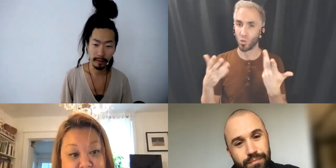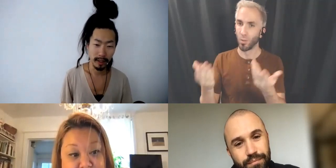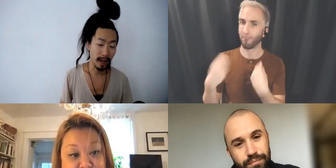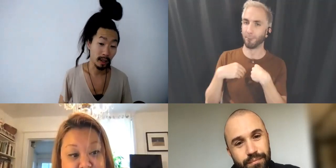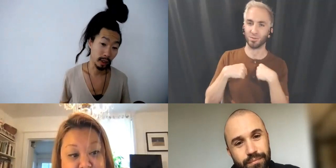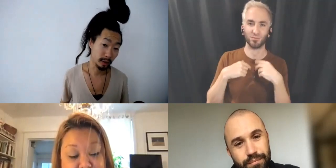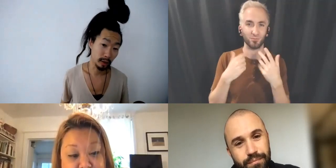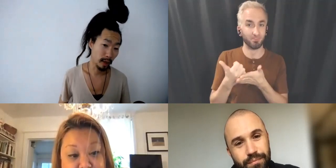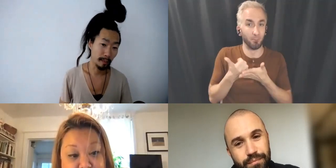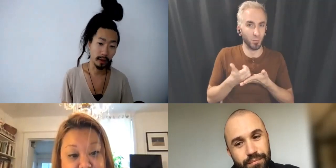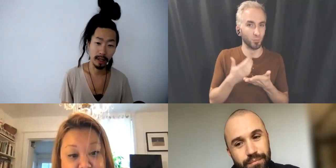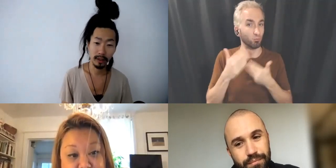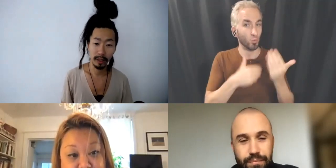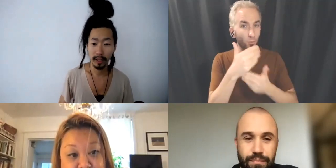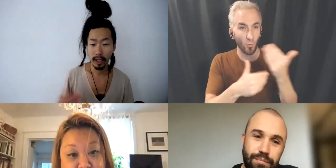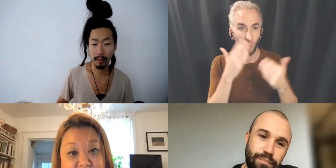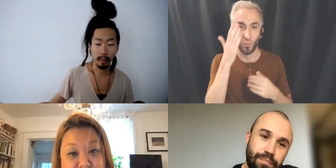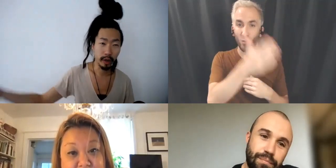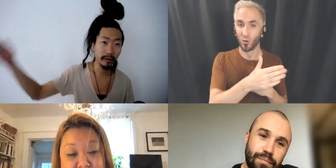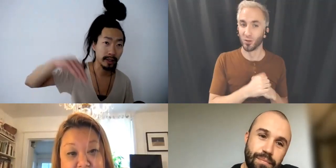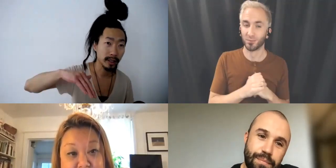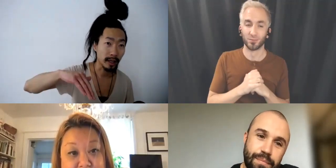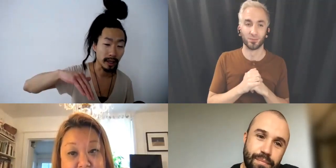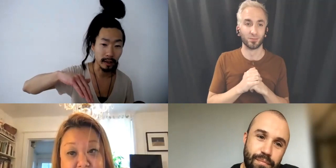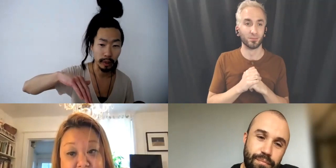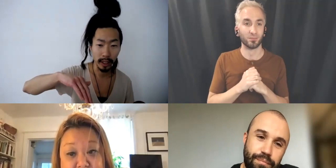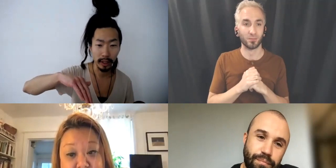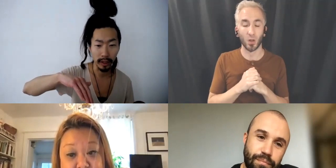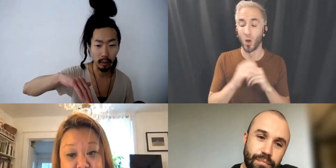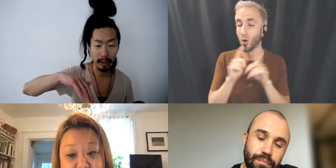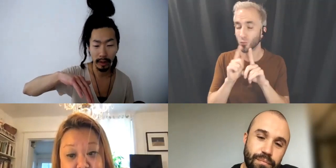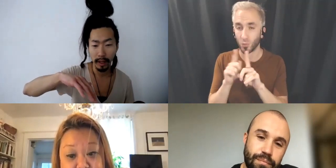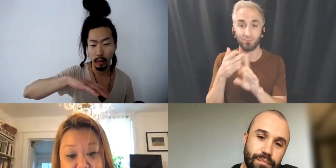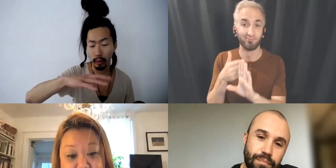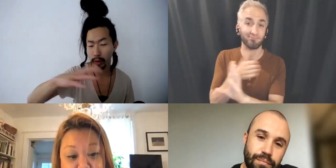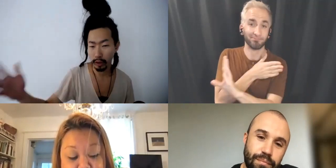Any questions too, we're happy to answer about the previous presentation that we've been we showing.